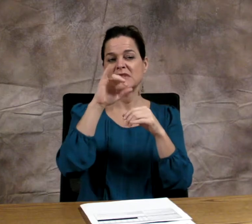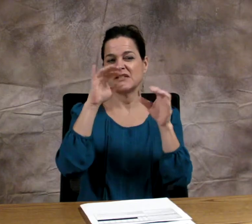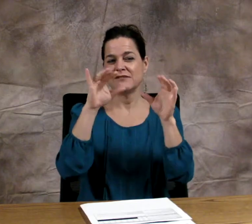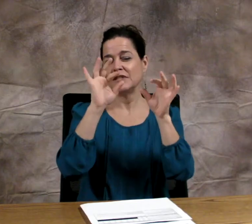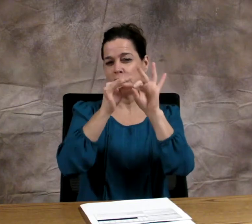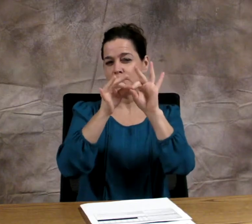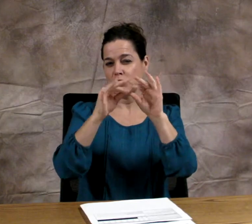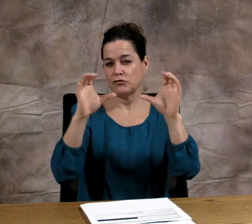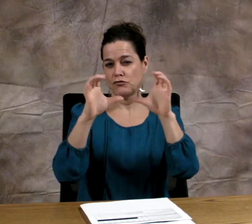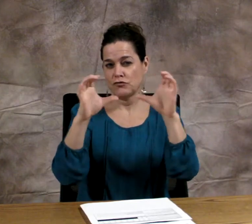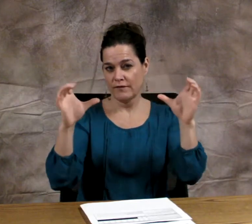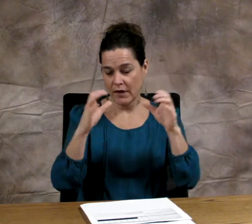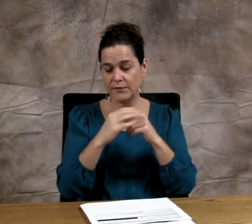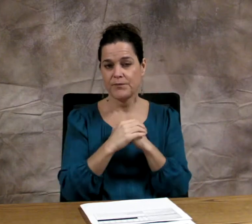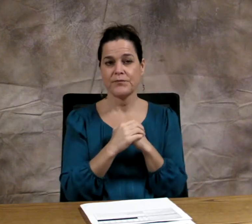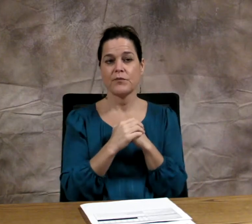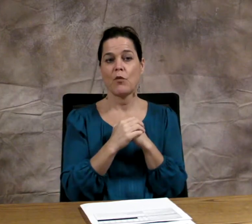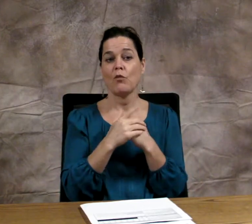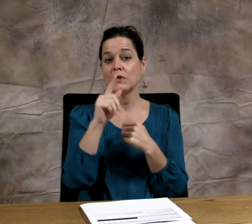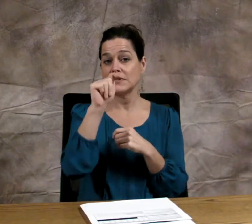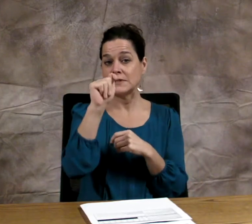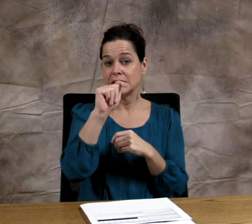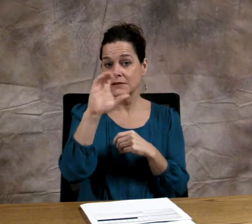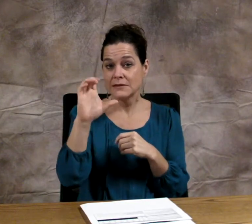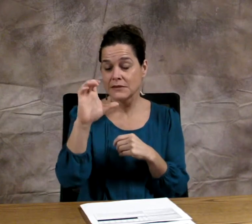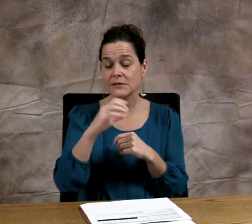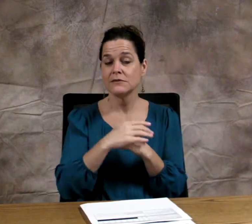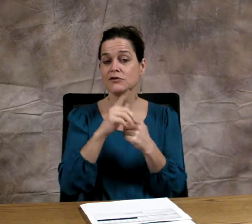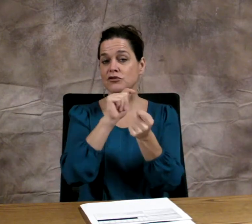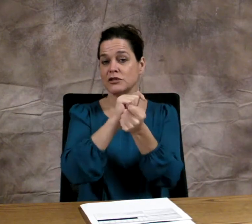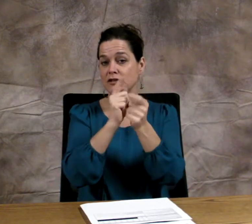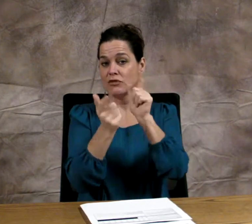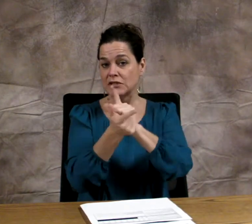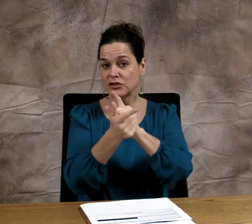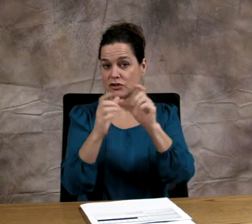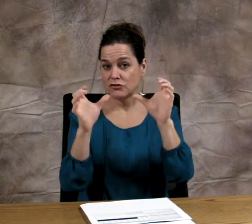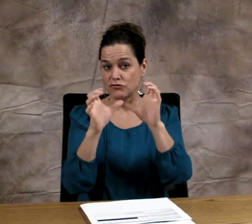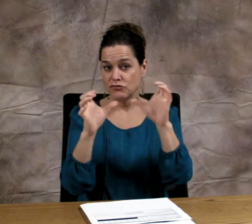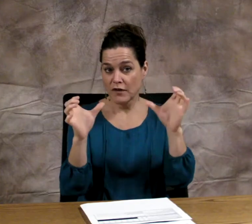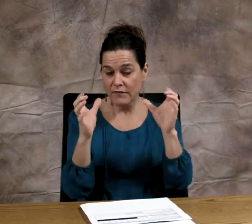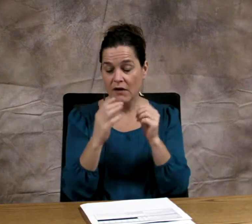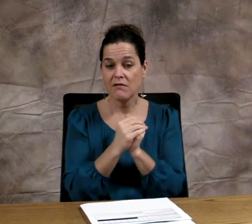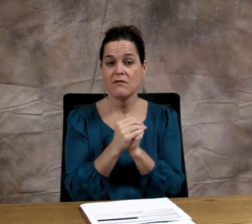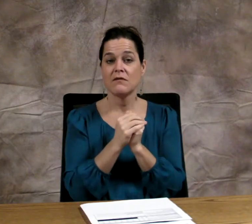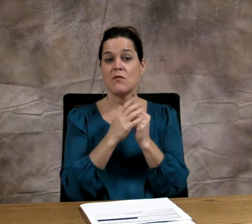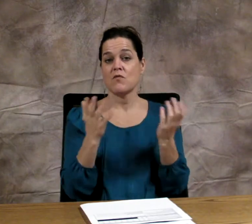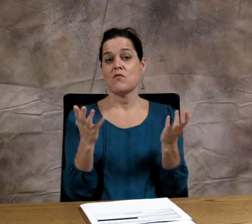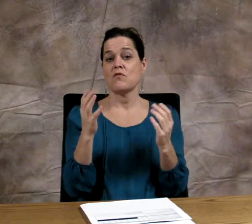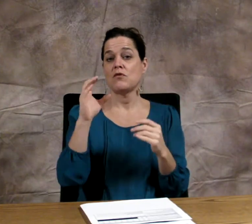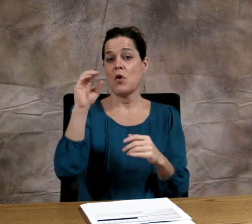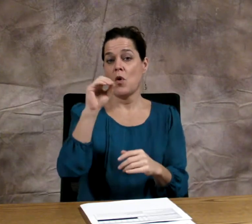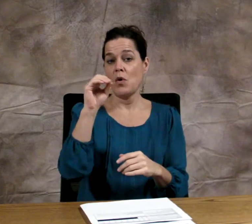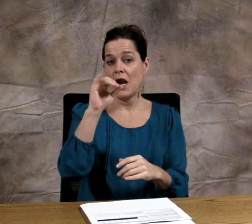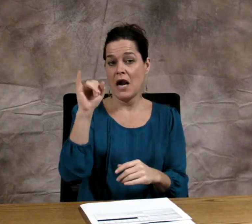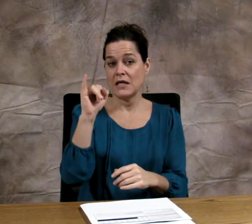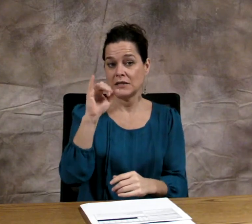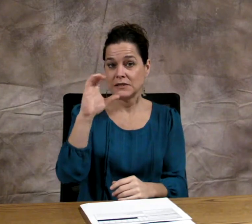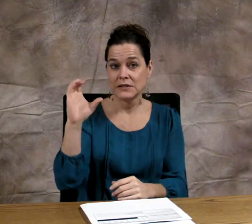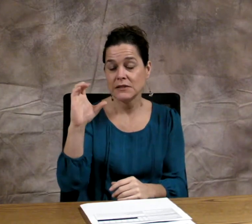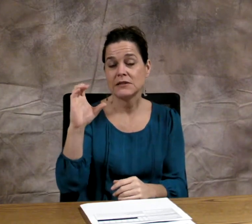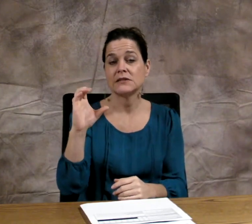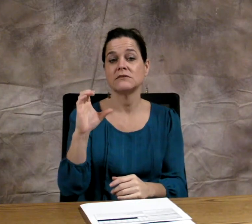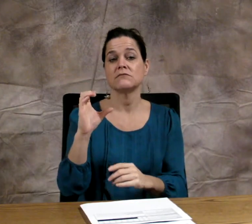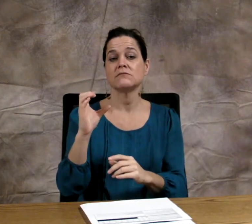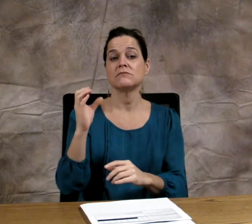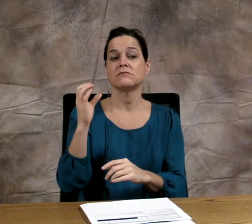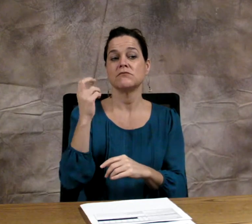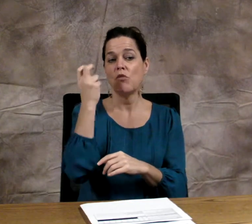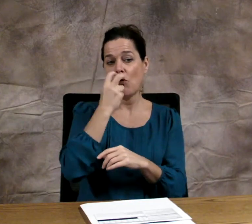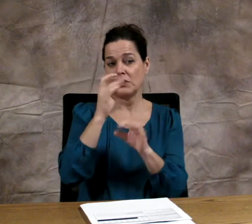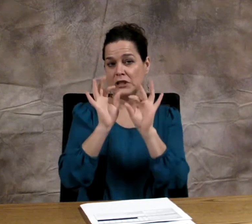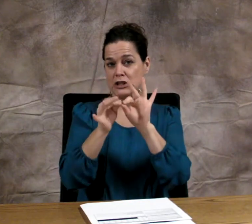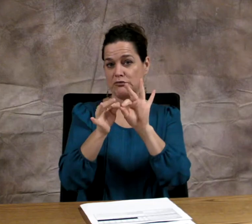Partial certification also included old certifications.